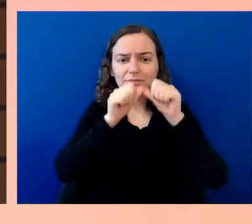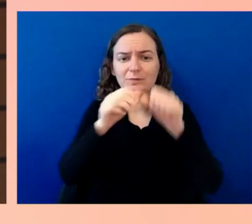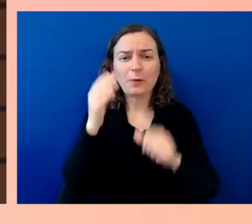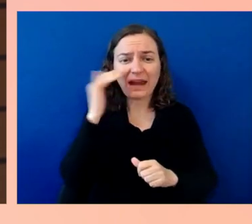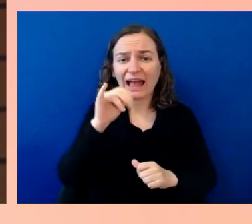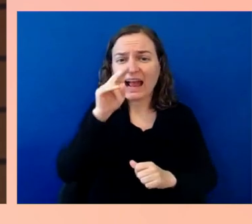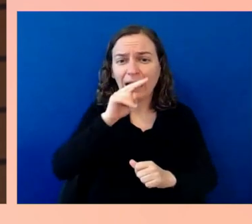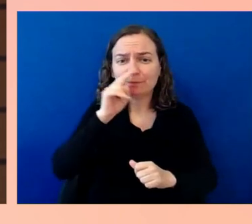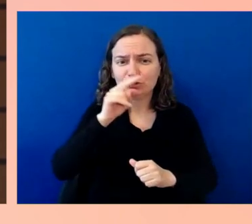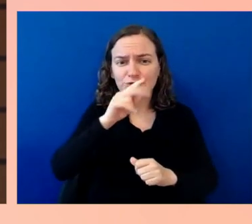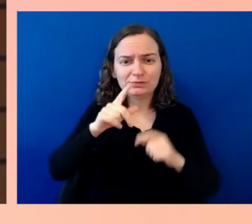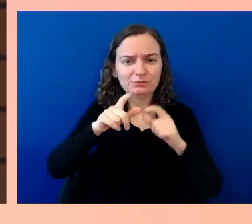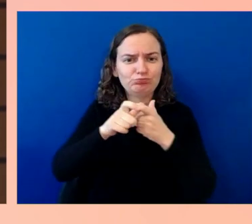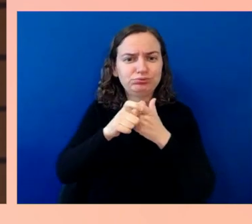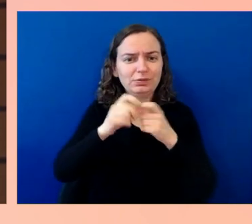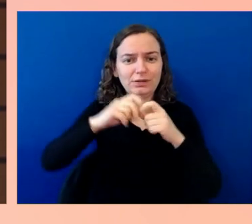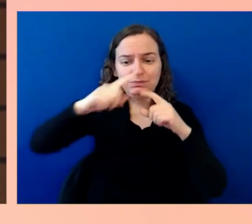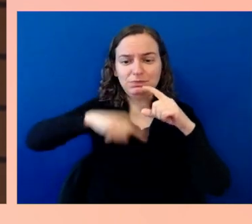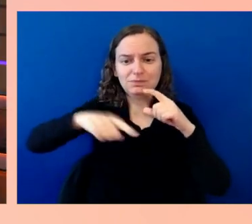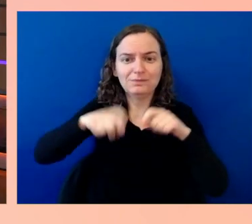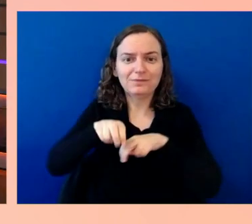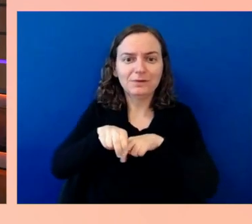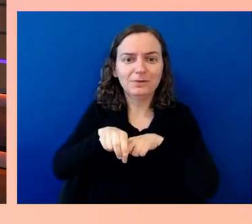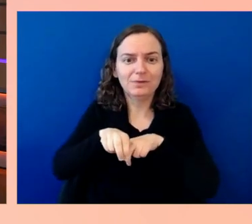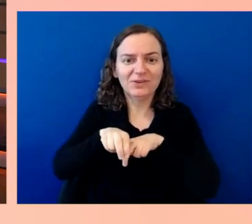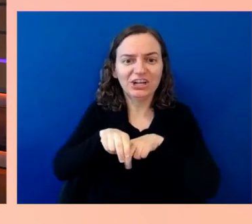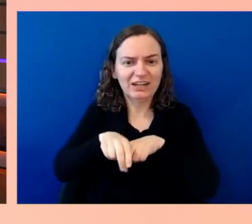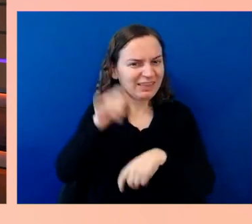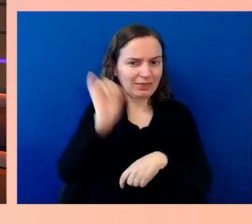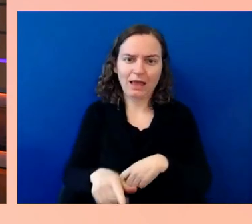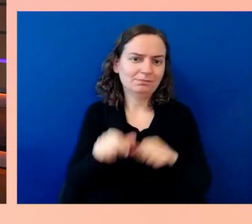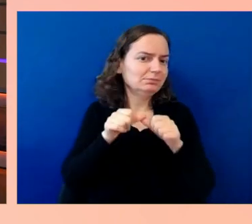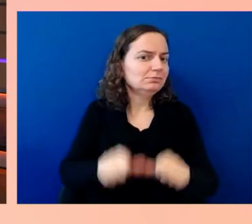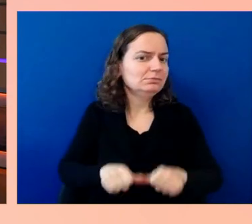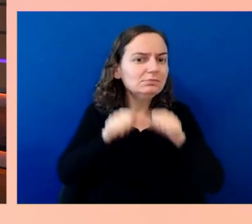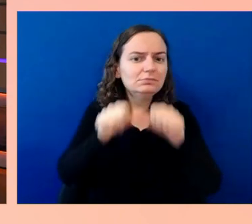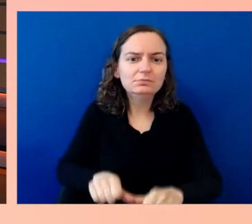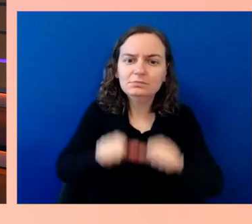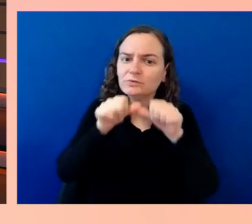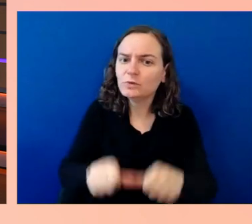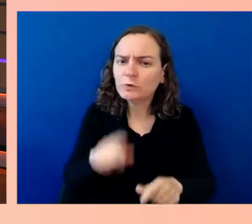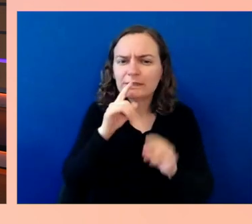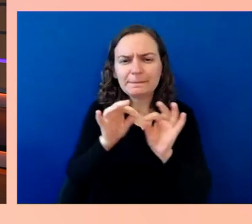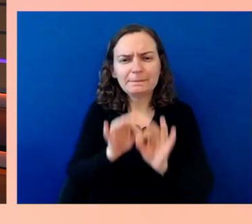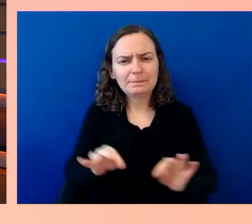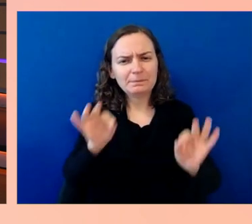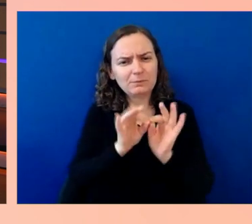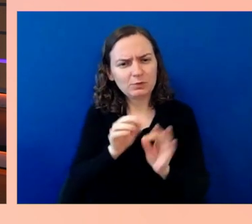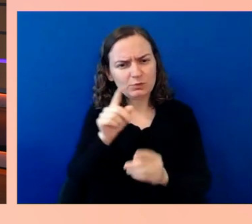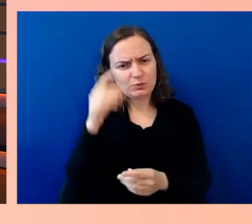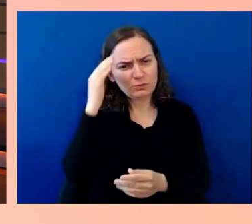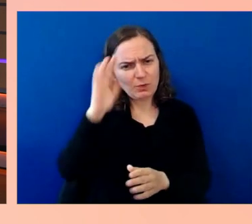important about in this particular event. We so look forward to doing this every year. I think the biggest reason is,